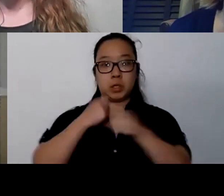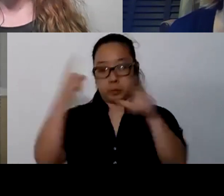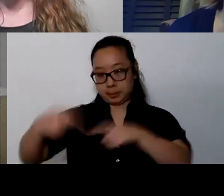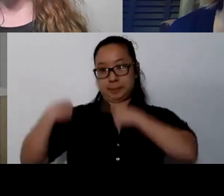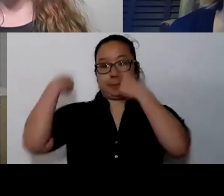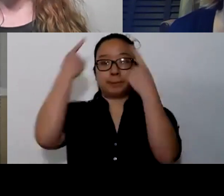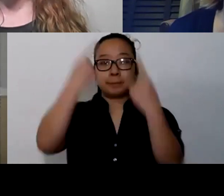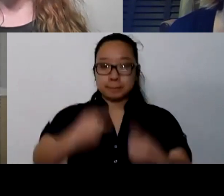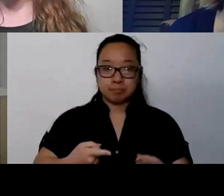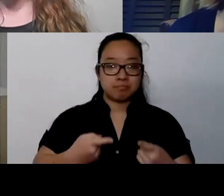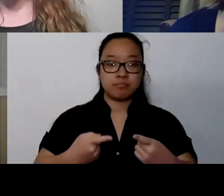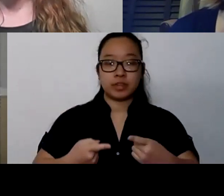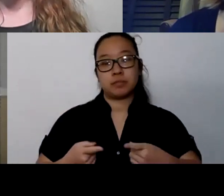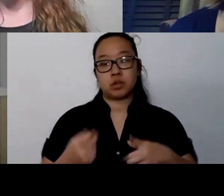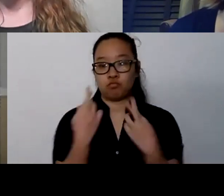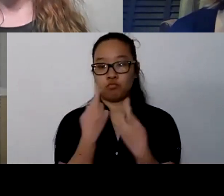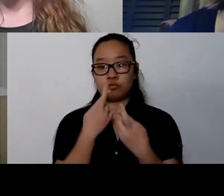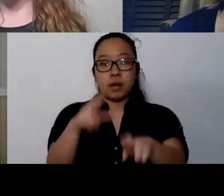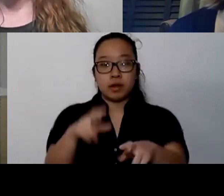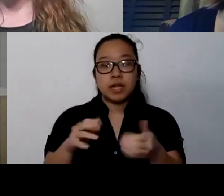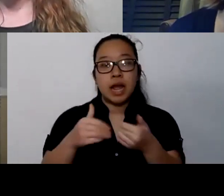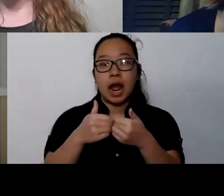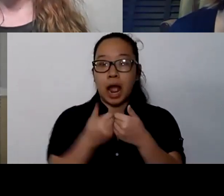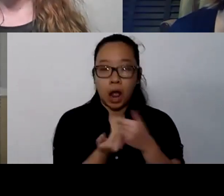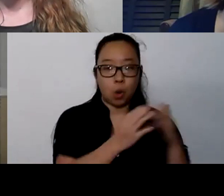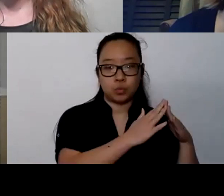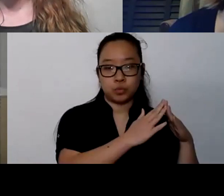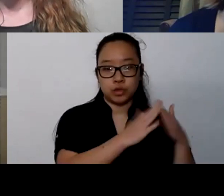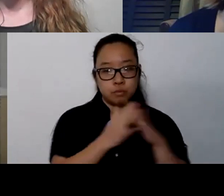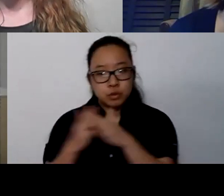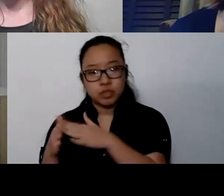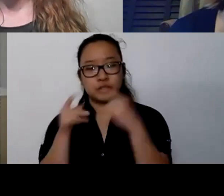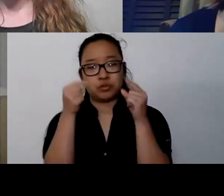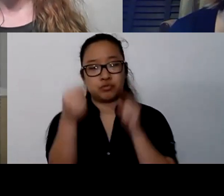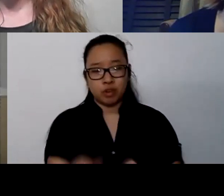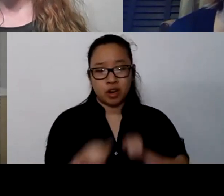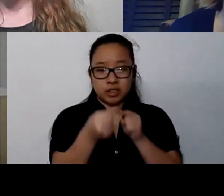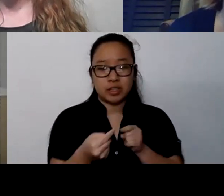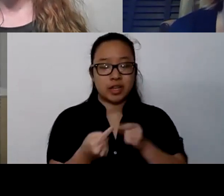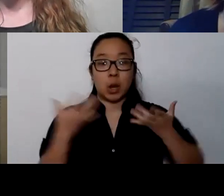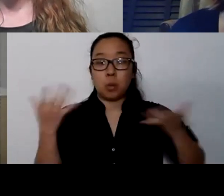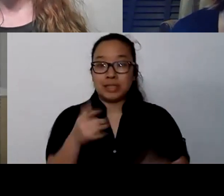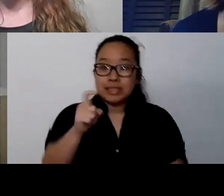has been responding to how is our community struggling and what needs are there and what resources are popping up